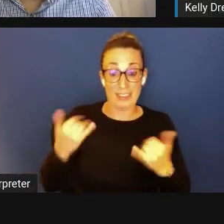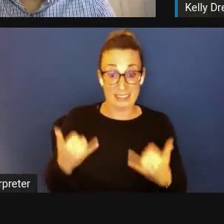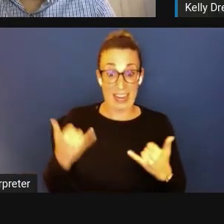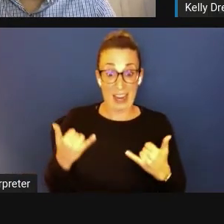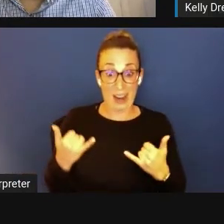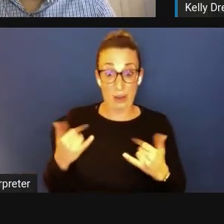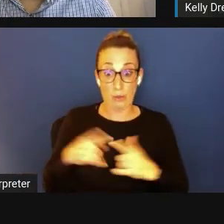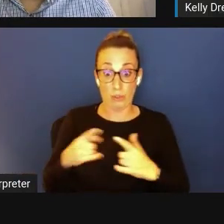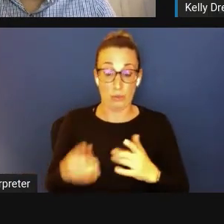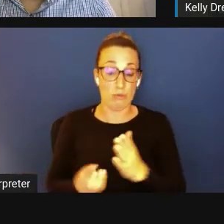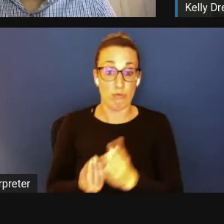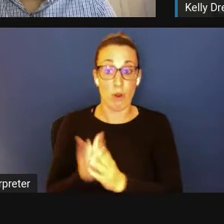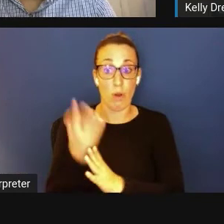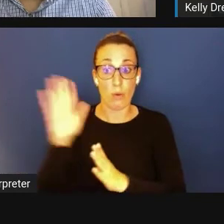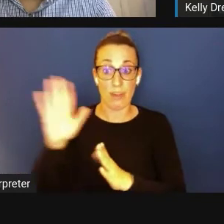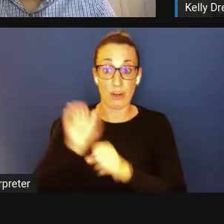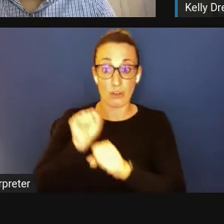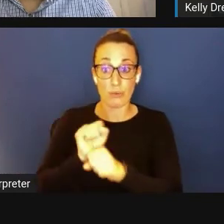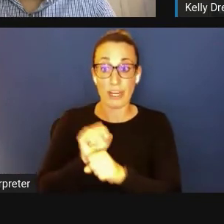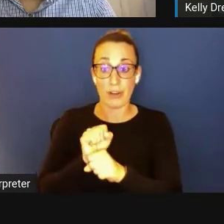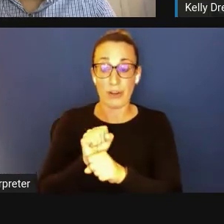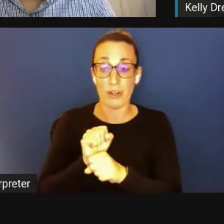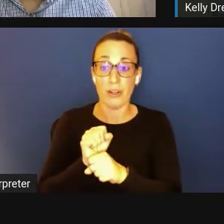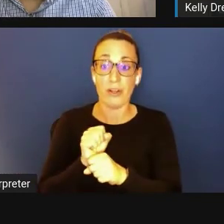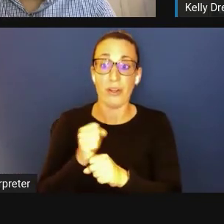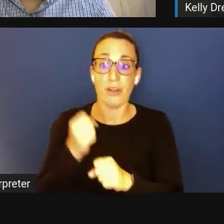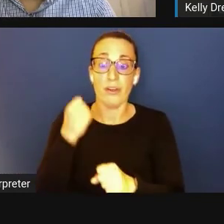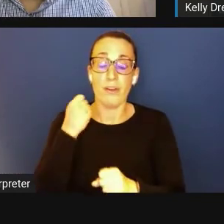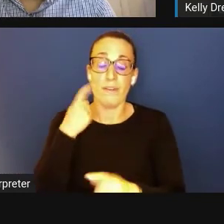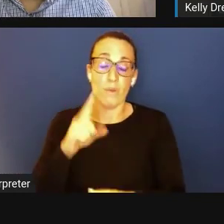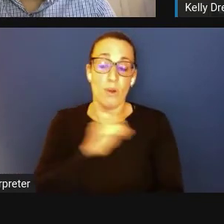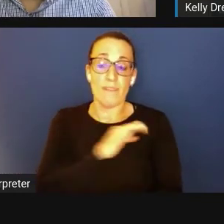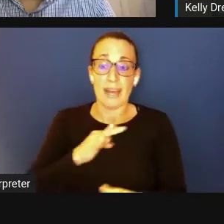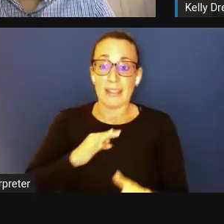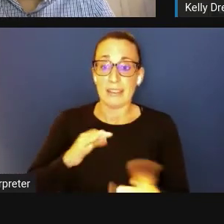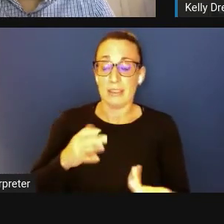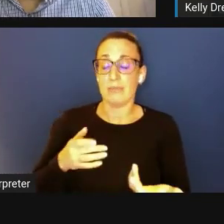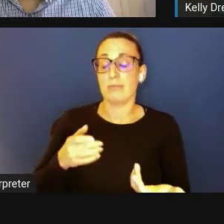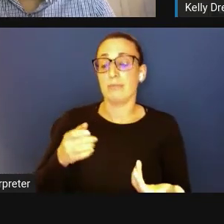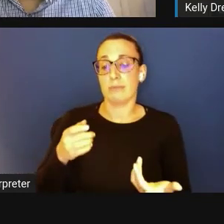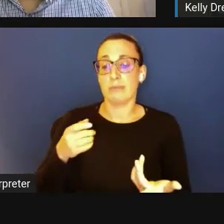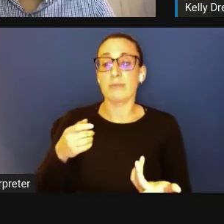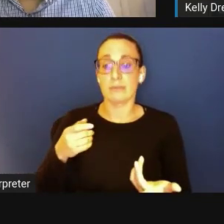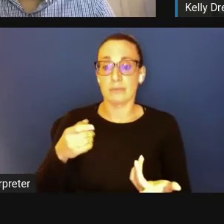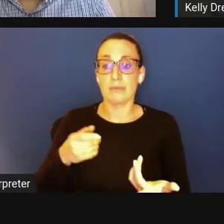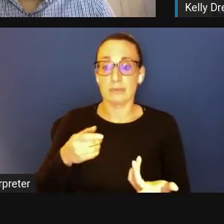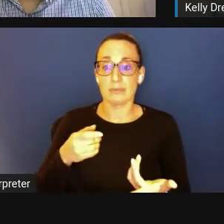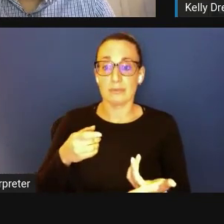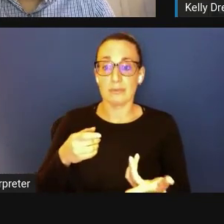hopefully for a faculty, staff, or student spinout. The beauty of us having Technology